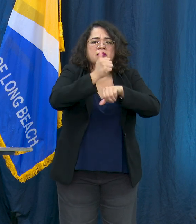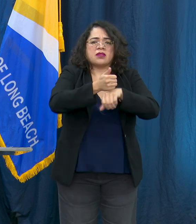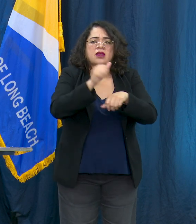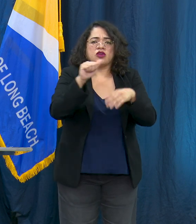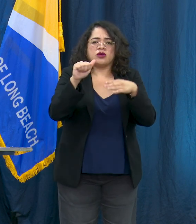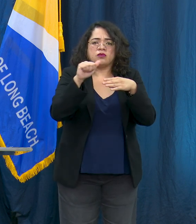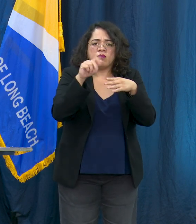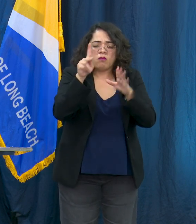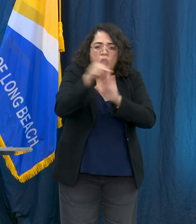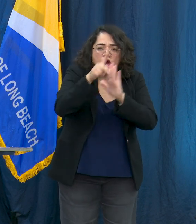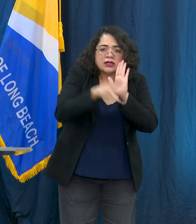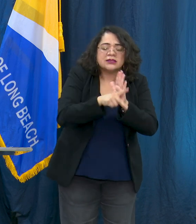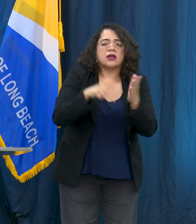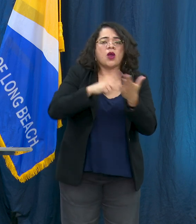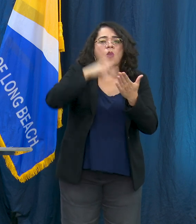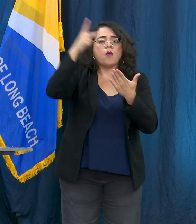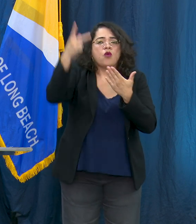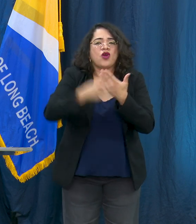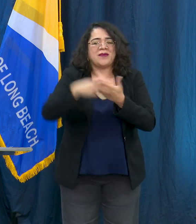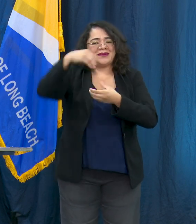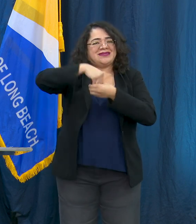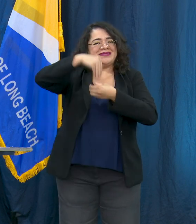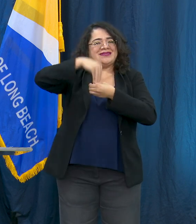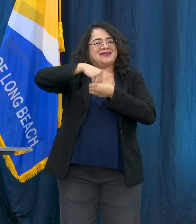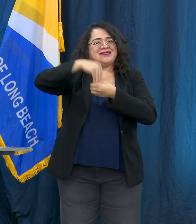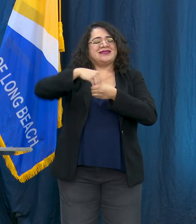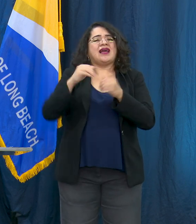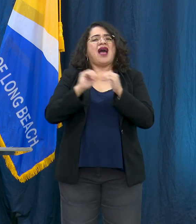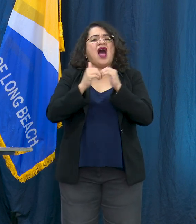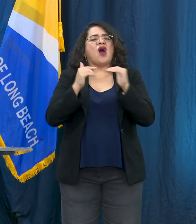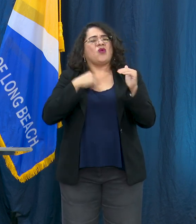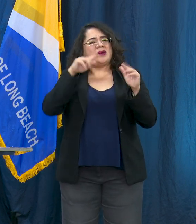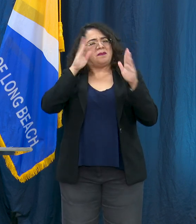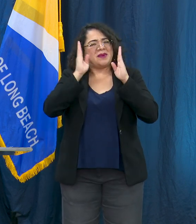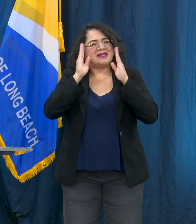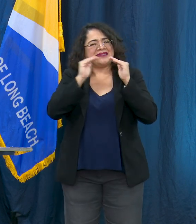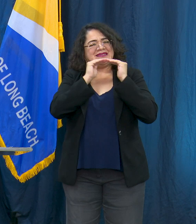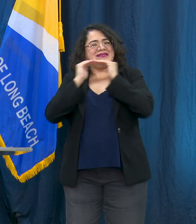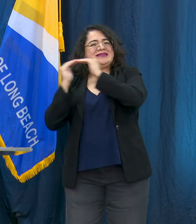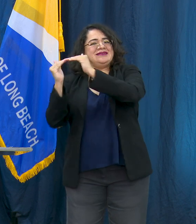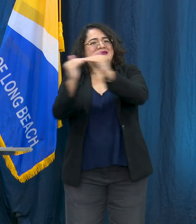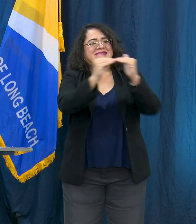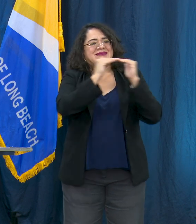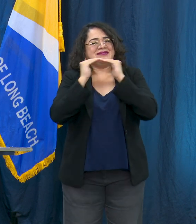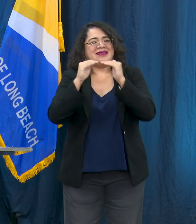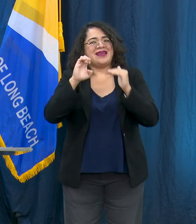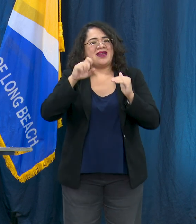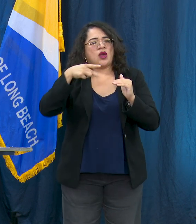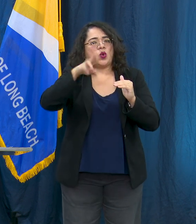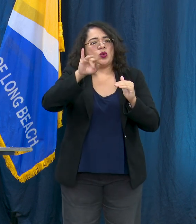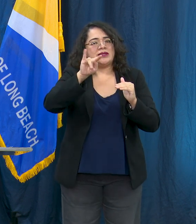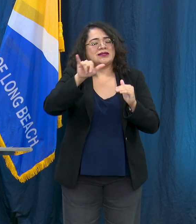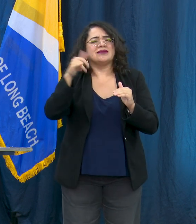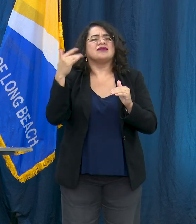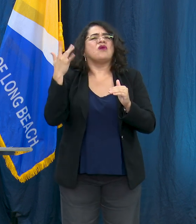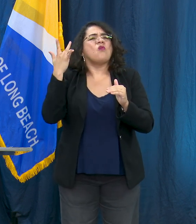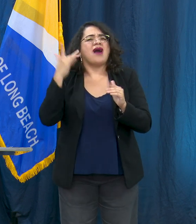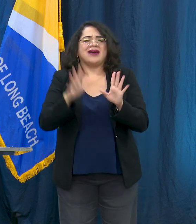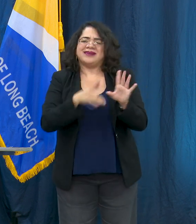reviewing internal policies utilizing an equity lens and really paying attention to the impacts that they are having across our city, utilizing data to